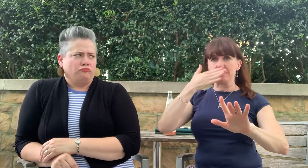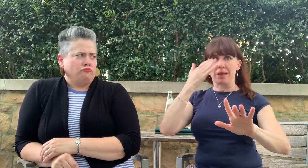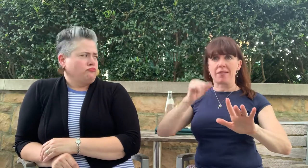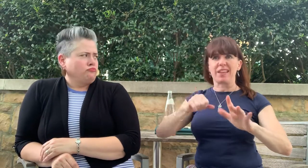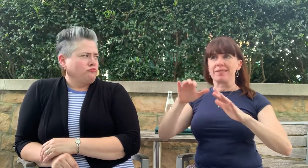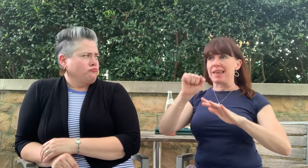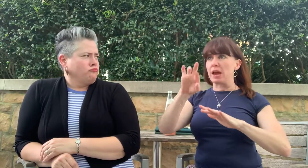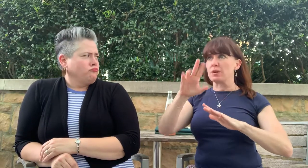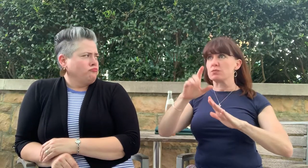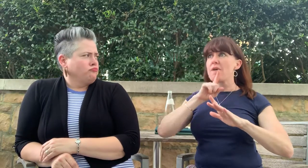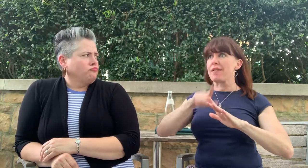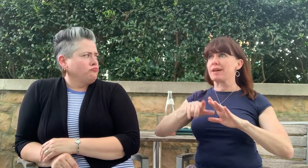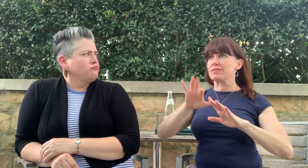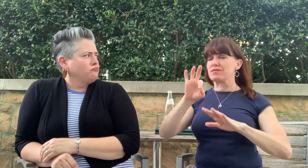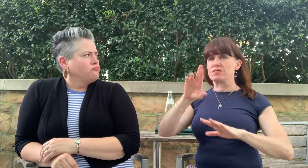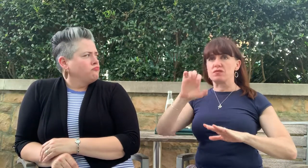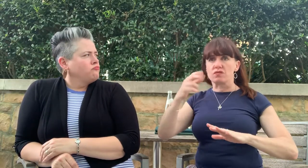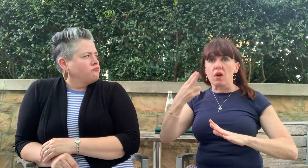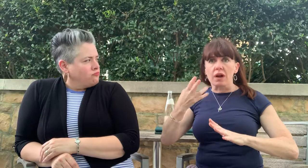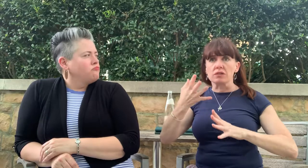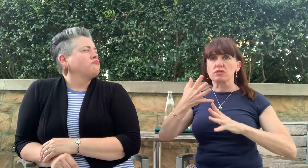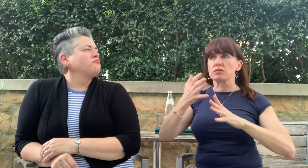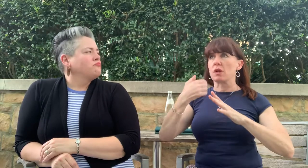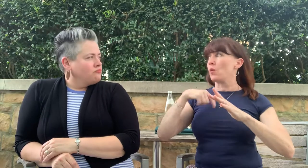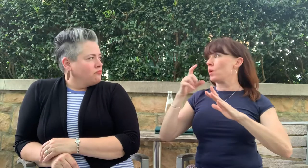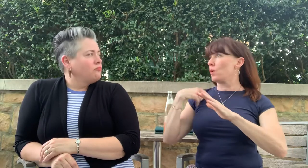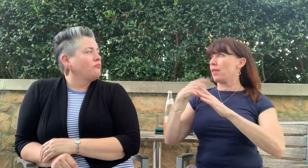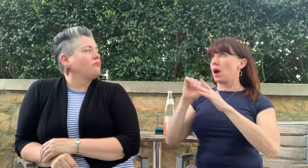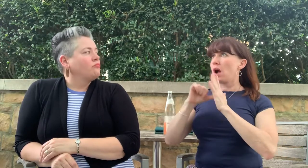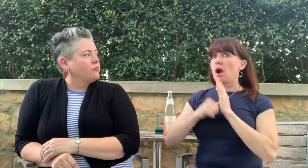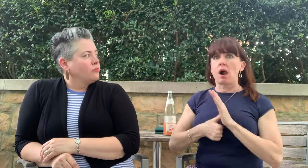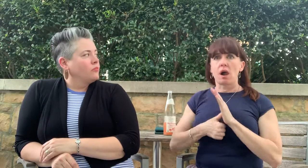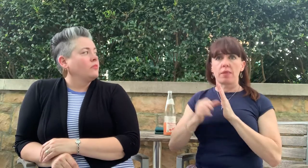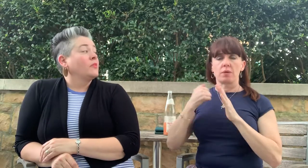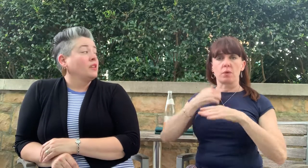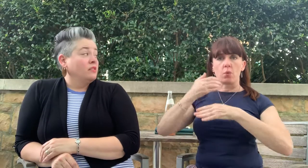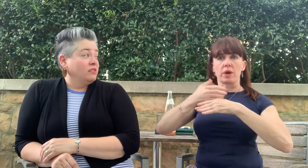It had this freshness about it. Loved it. We kept our